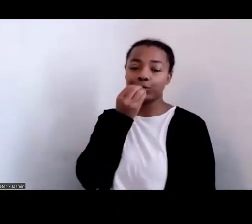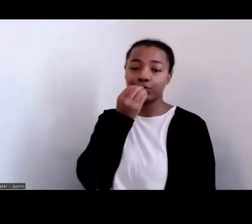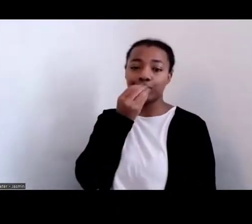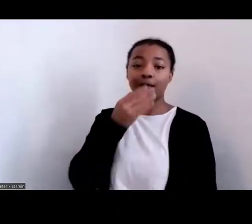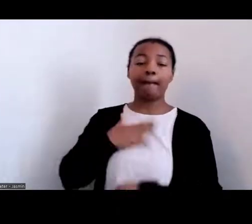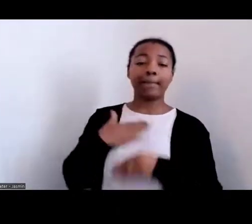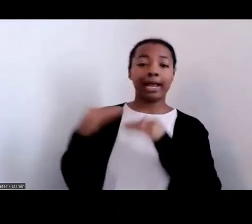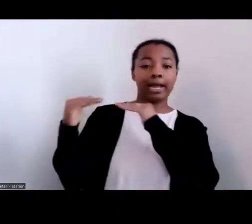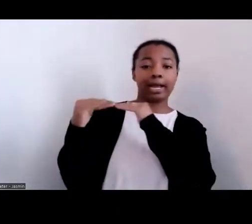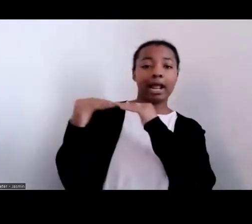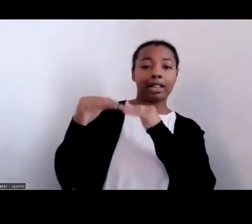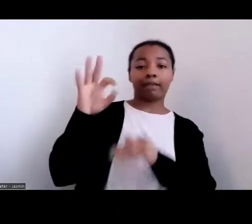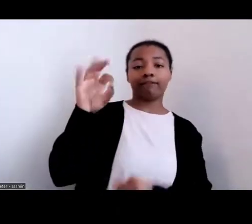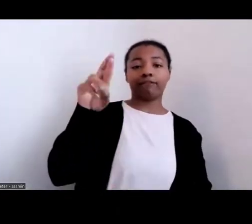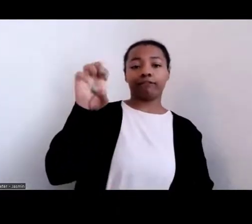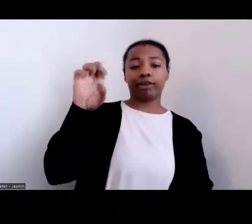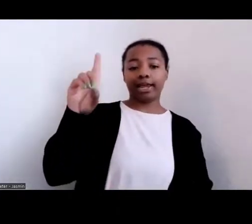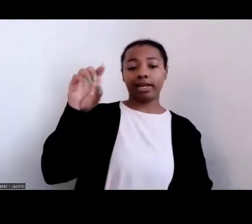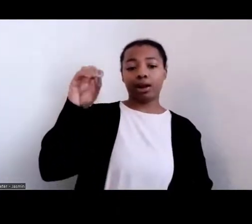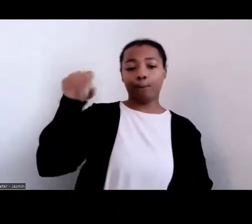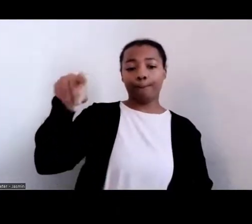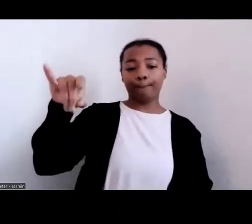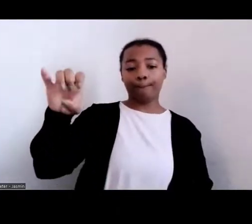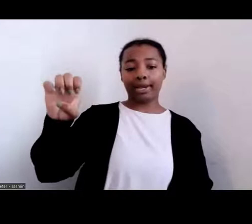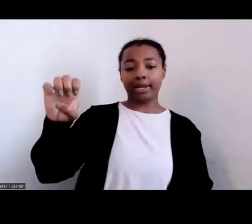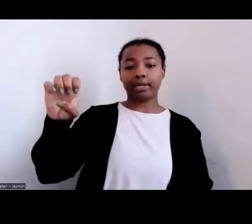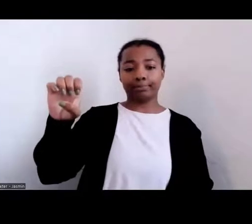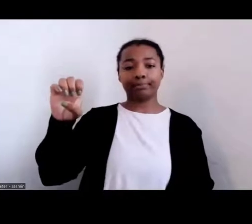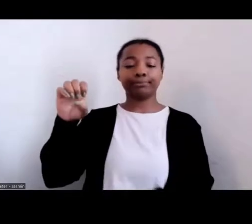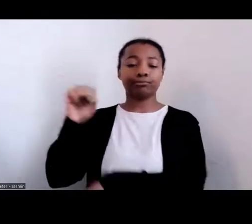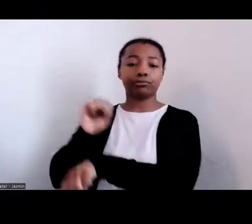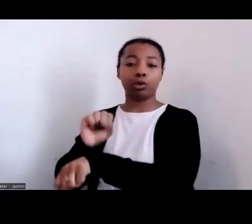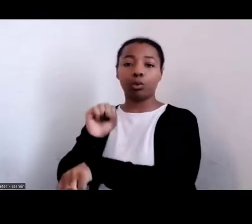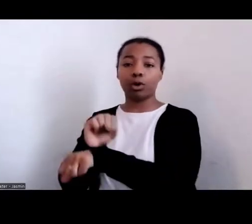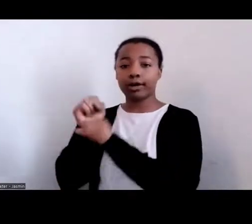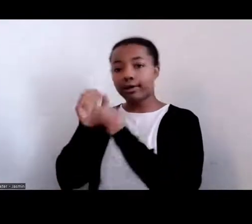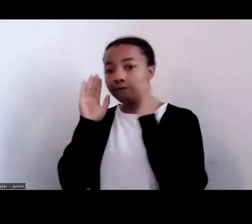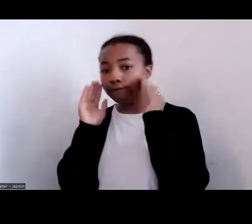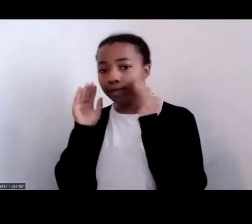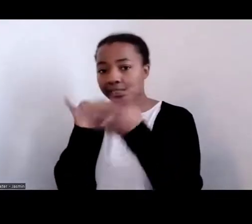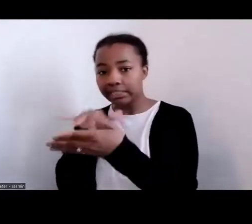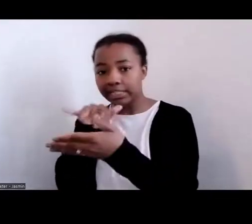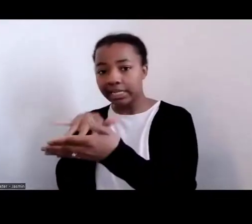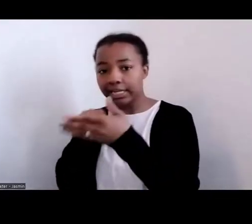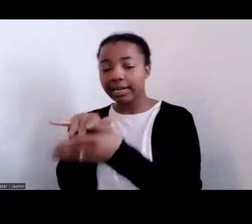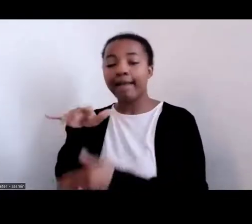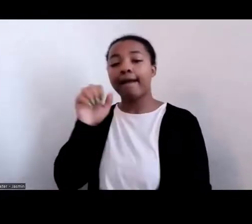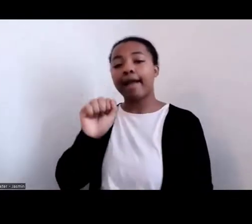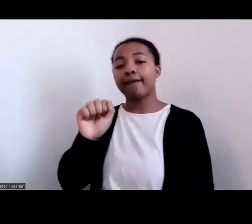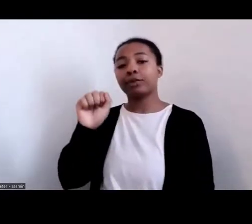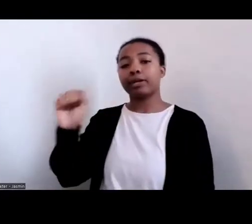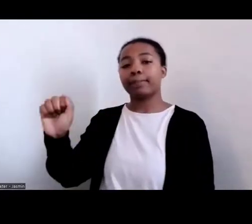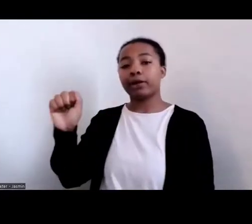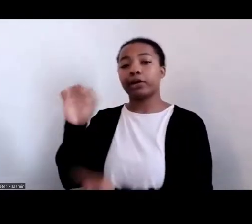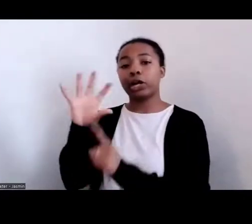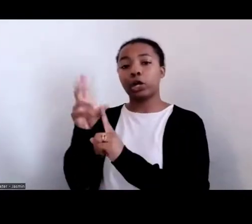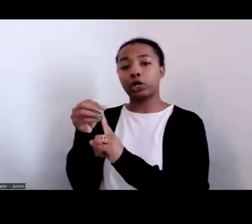African American food cultures, he says by the 19th century ‑‑ and that's the other thing we have to remember, enslavement